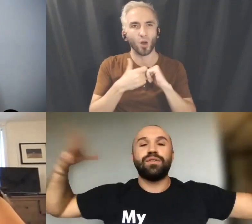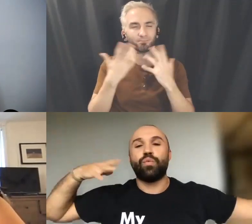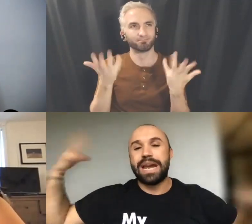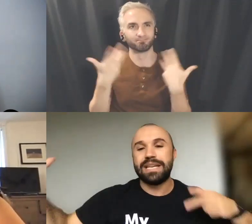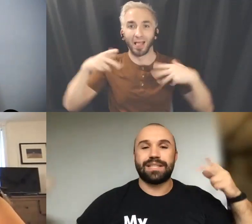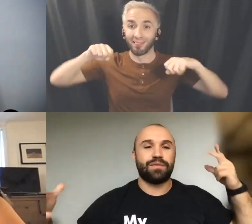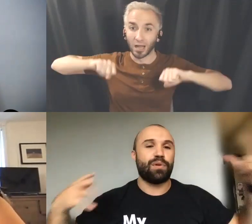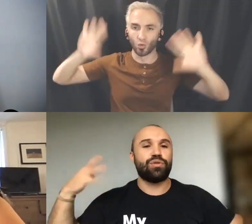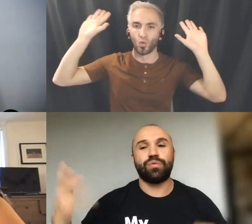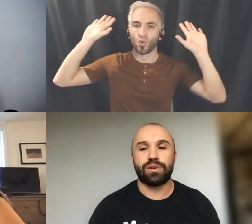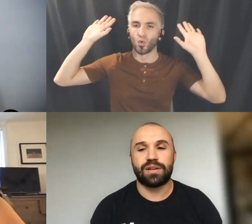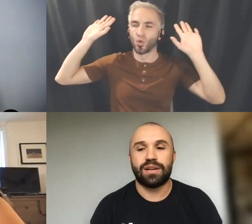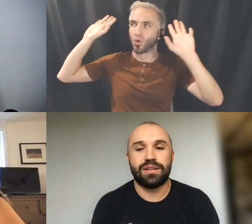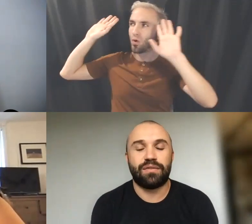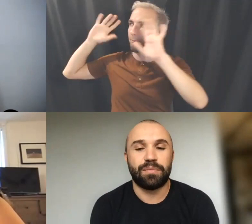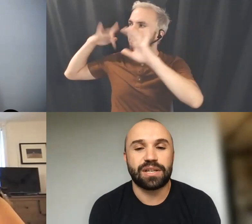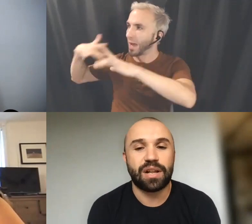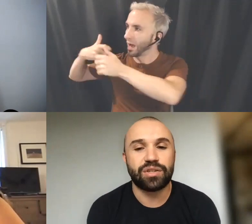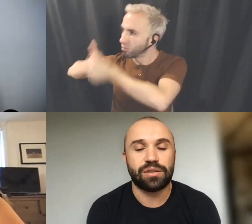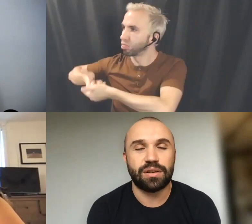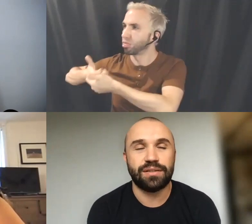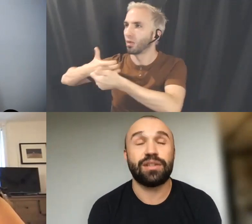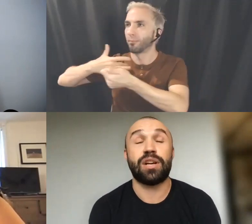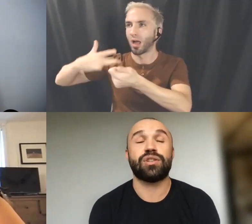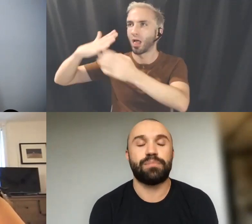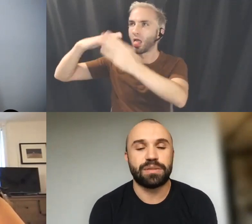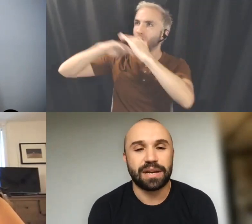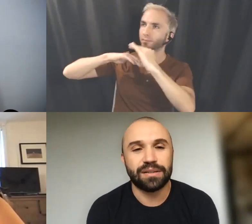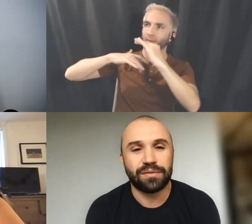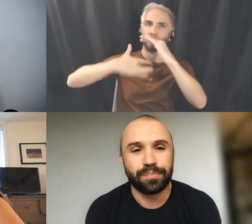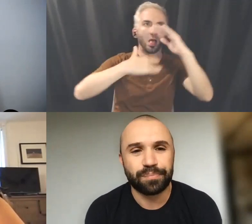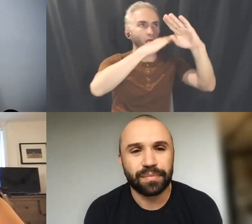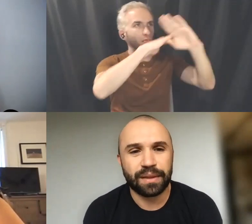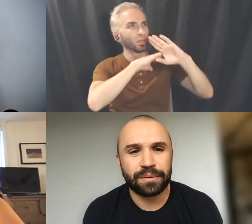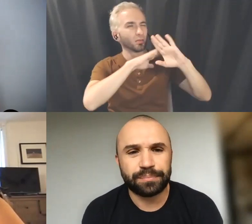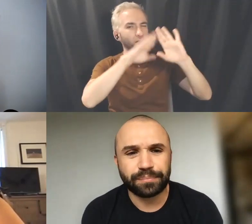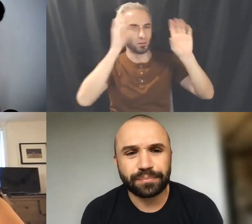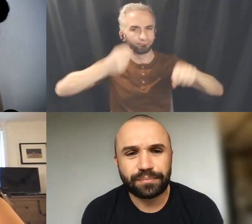ways of approaching work from a technological perspective Well, thank you.